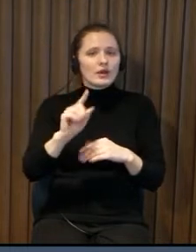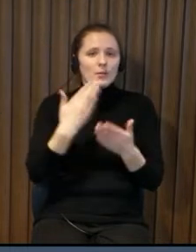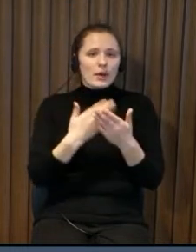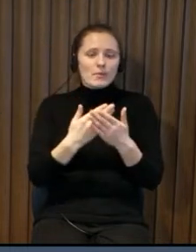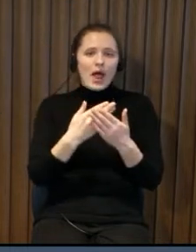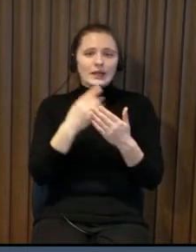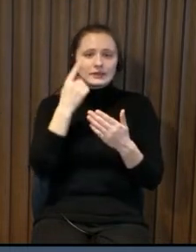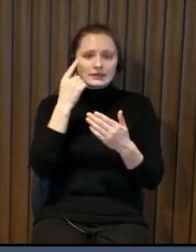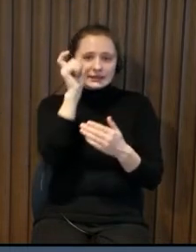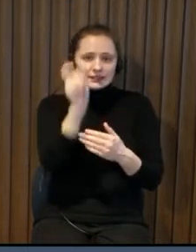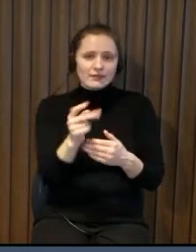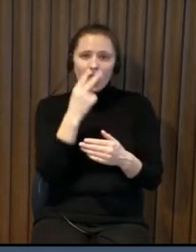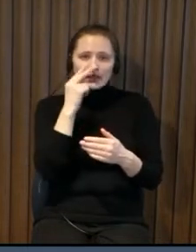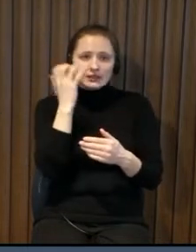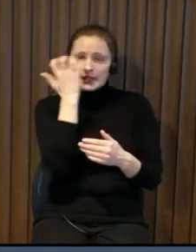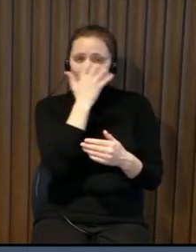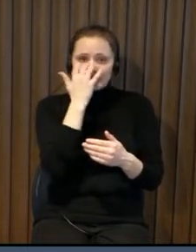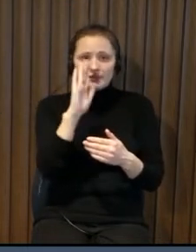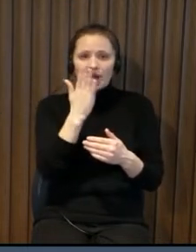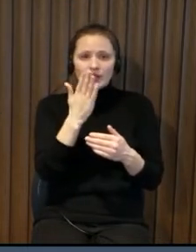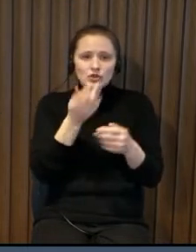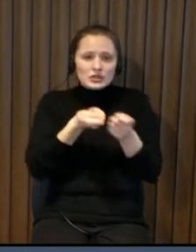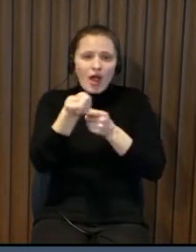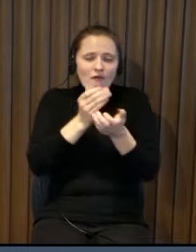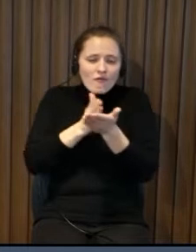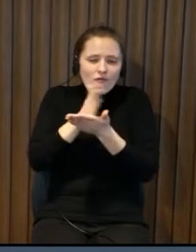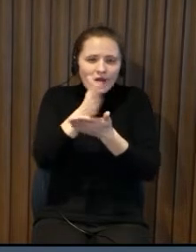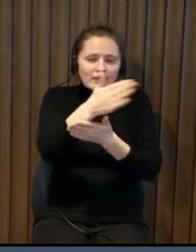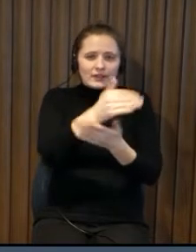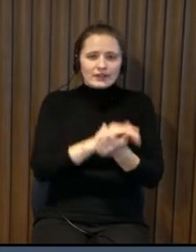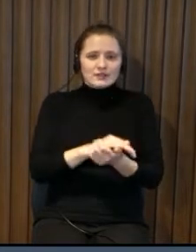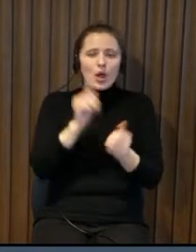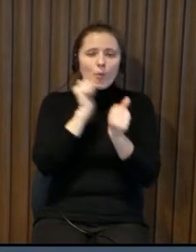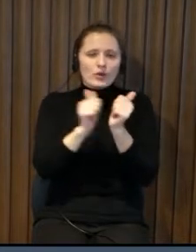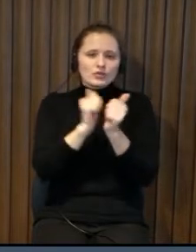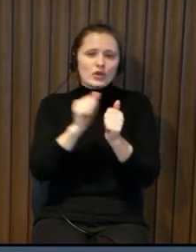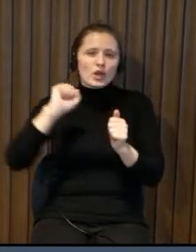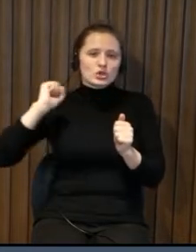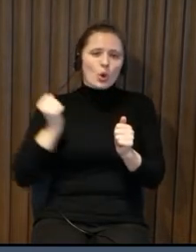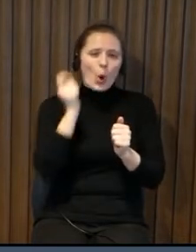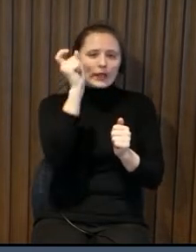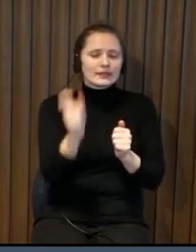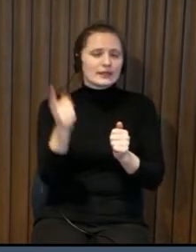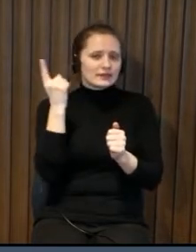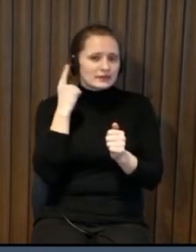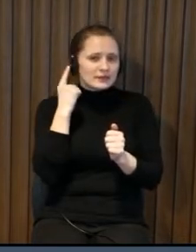get out of the building is there lighting for example a person if a person is blind